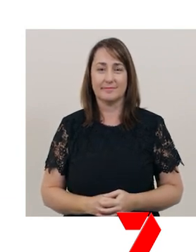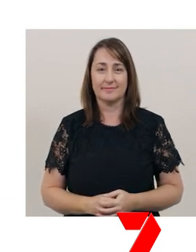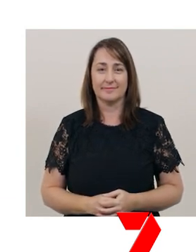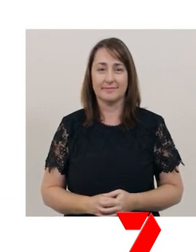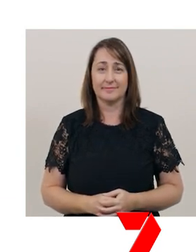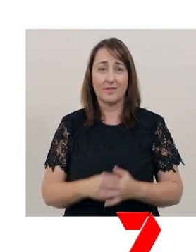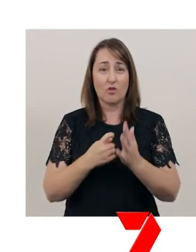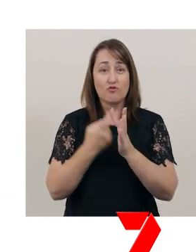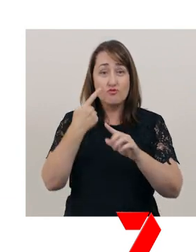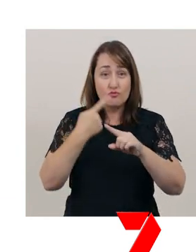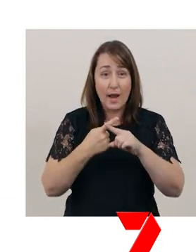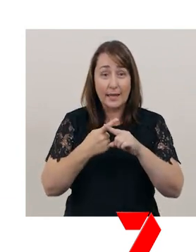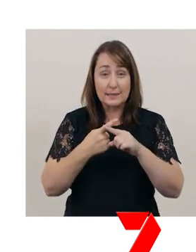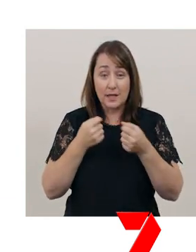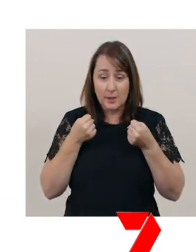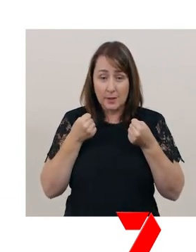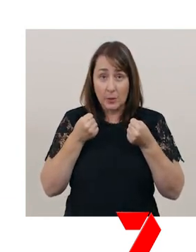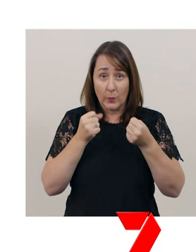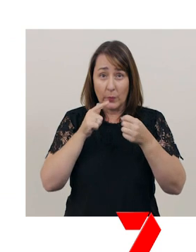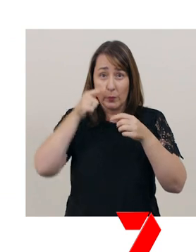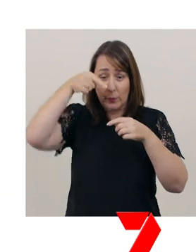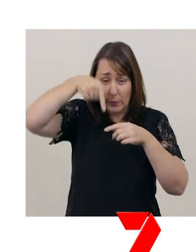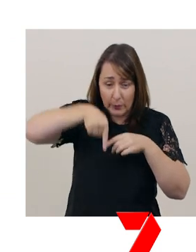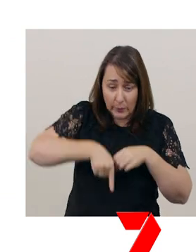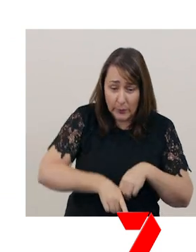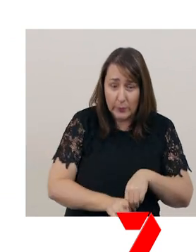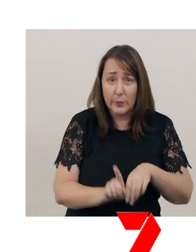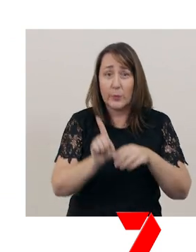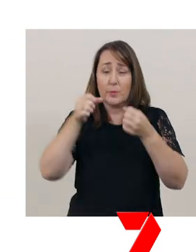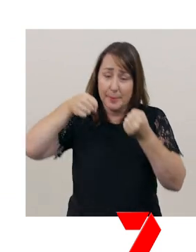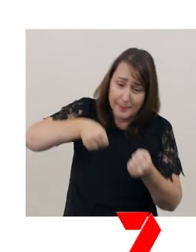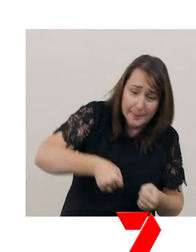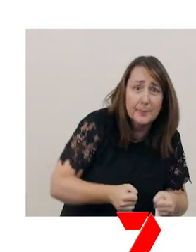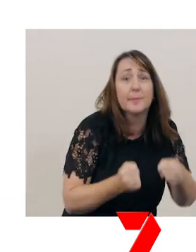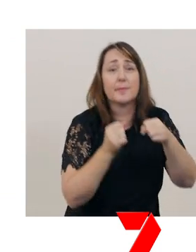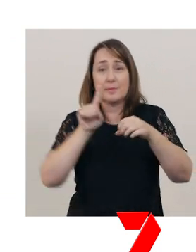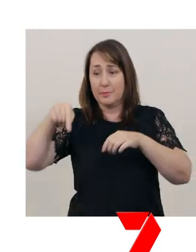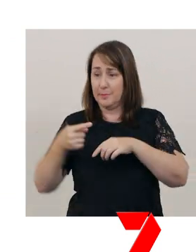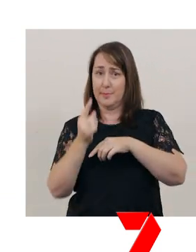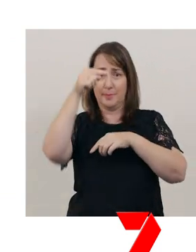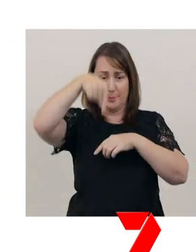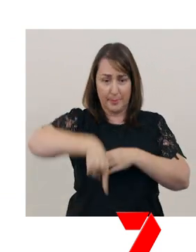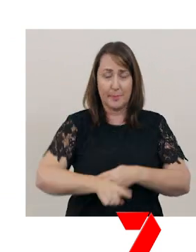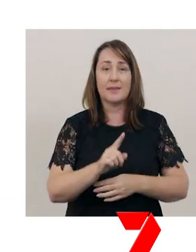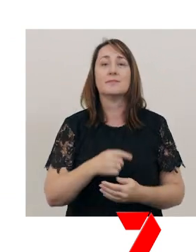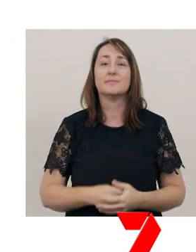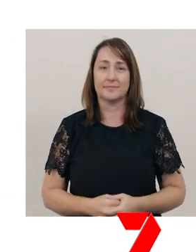Rex dips and drops. [jet engine roars]